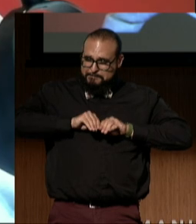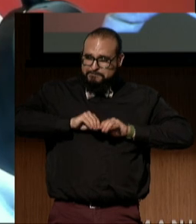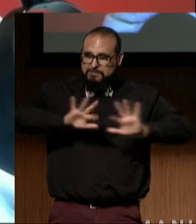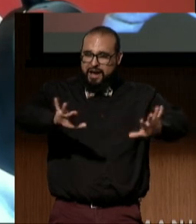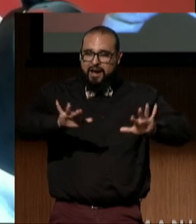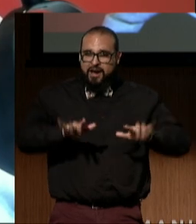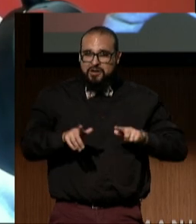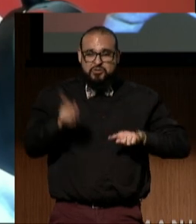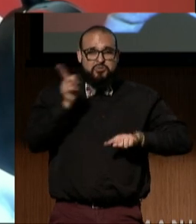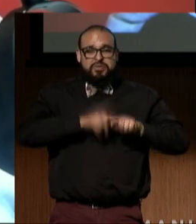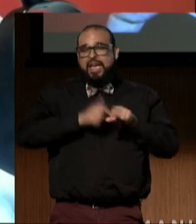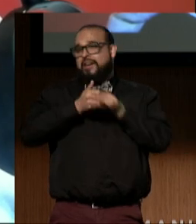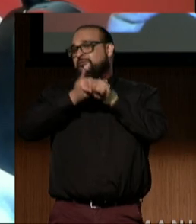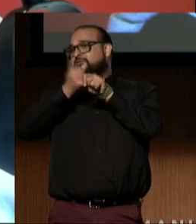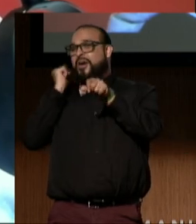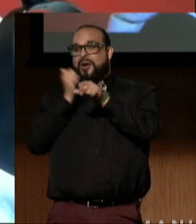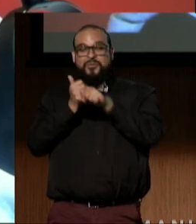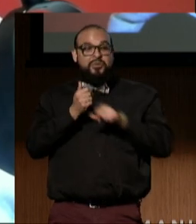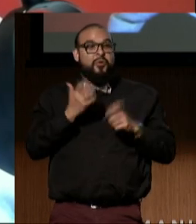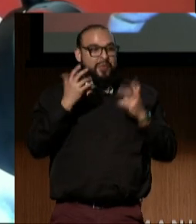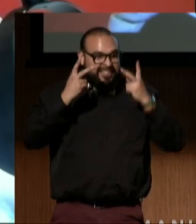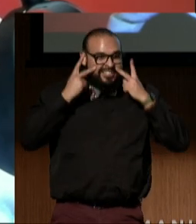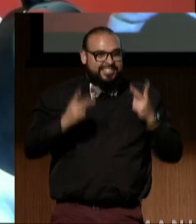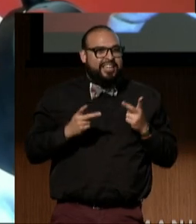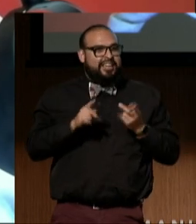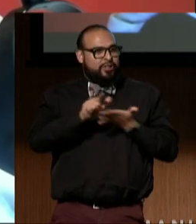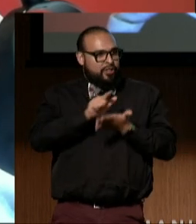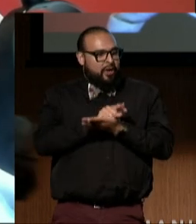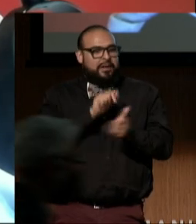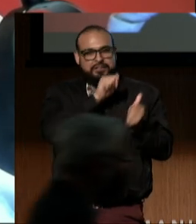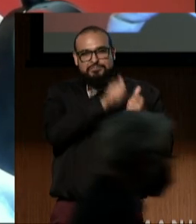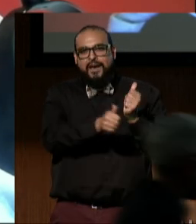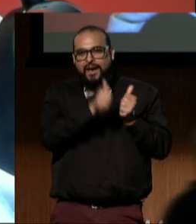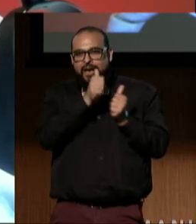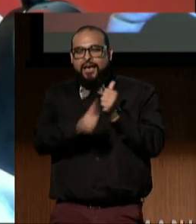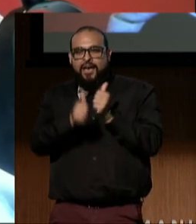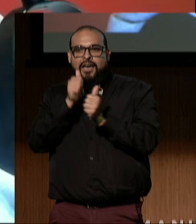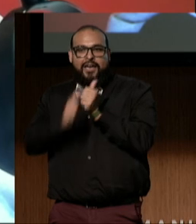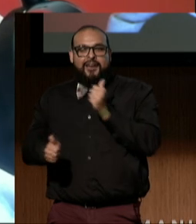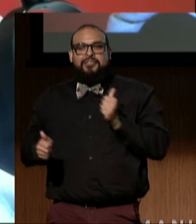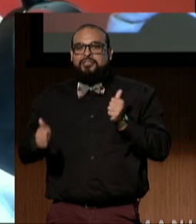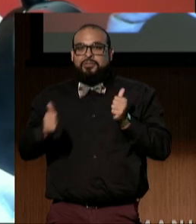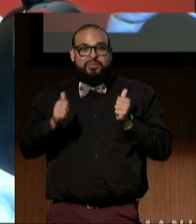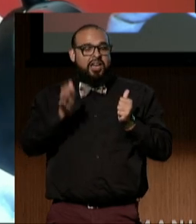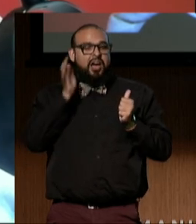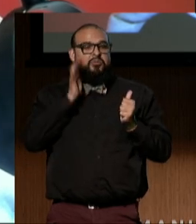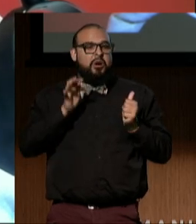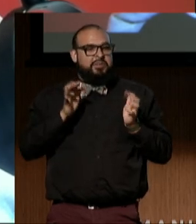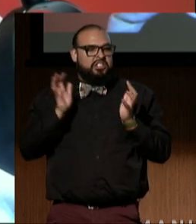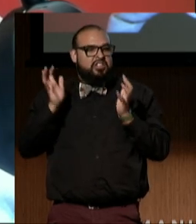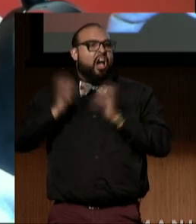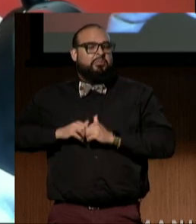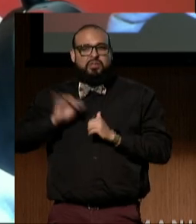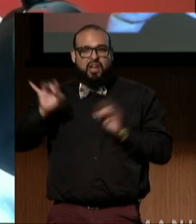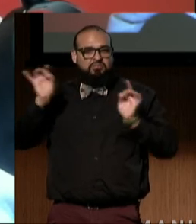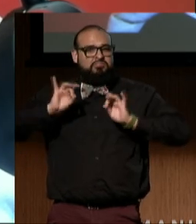so we can get the kind of legislation passed that will eliminate this horrible policy.